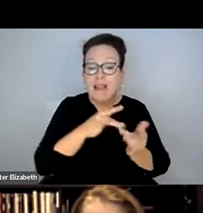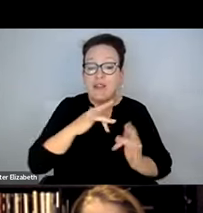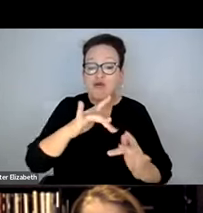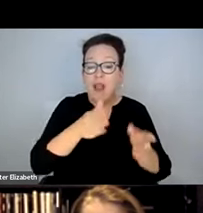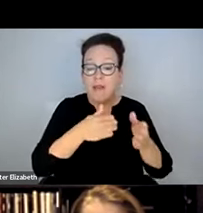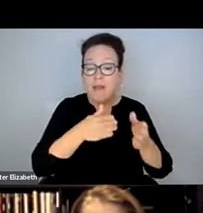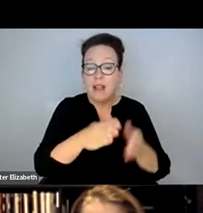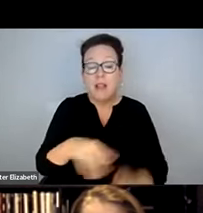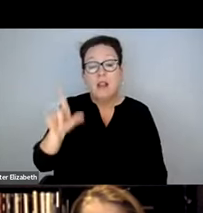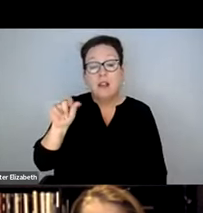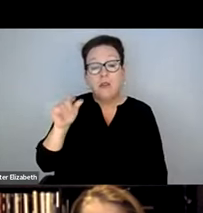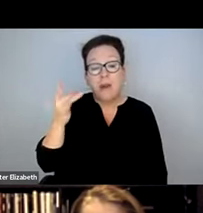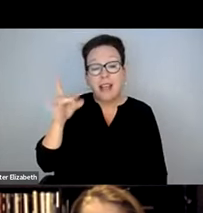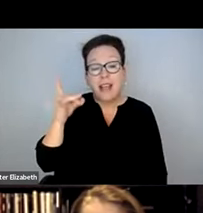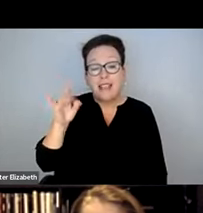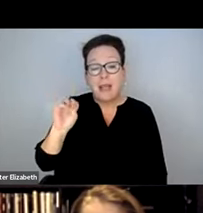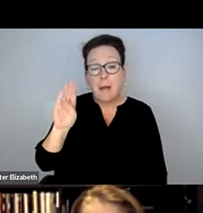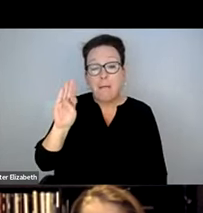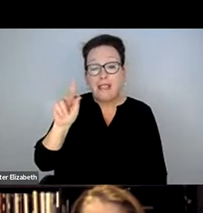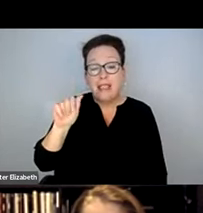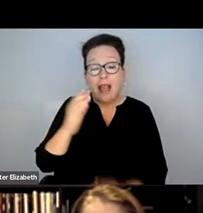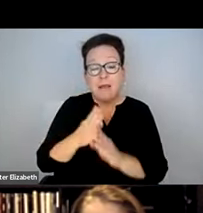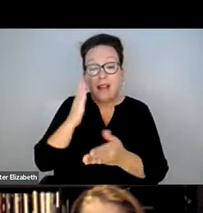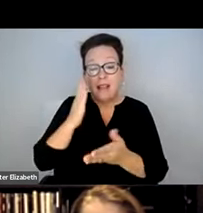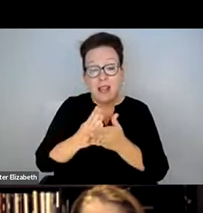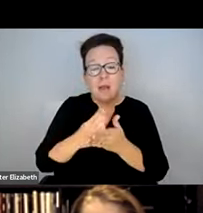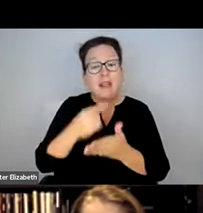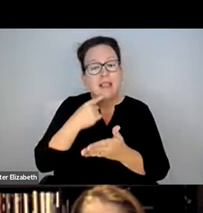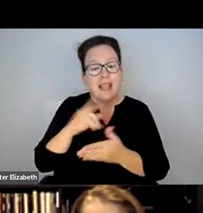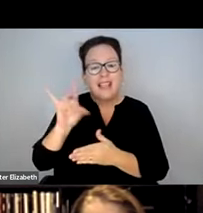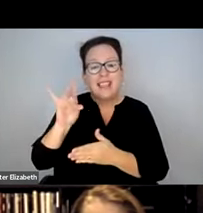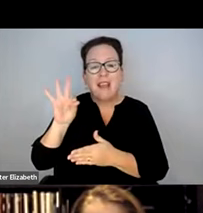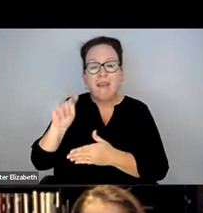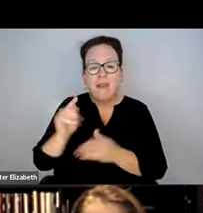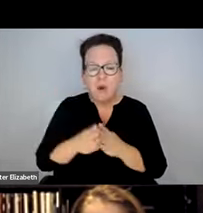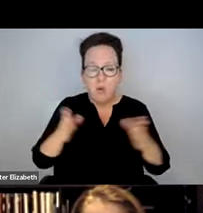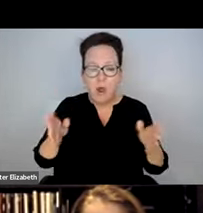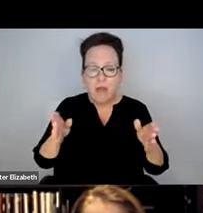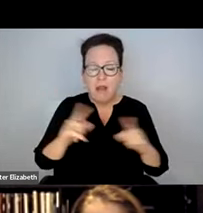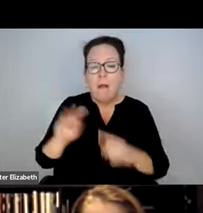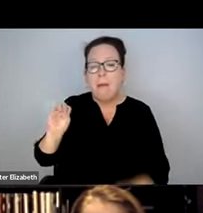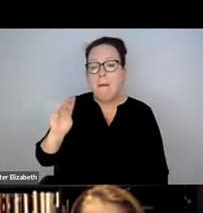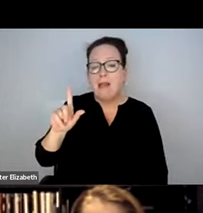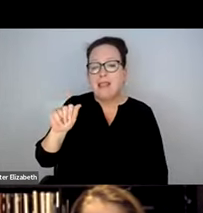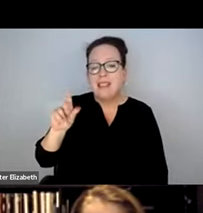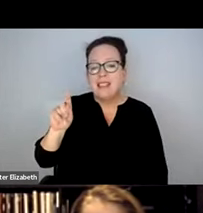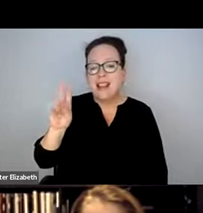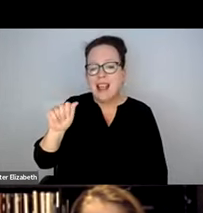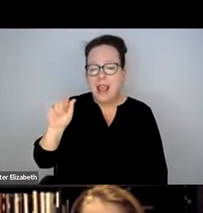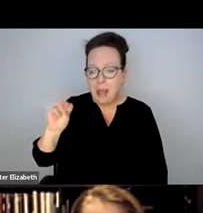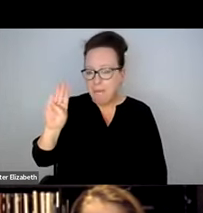IN THE ADJACENT TRAVEL LANE. THE 2018 MBTA BUS STOP